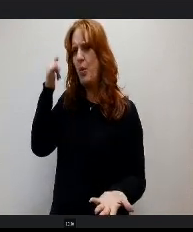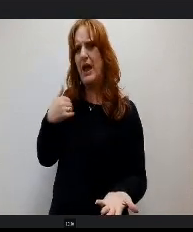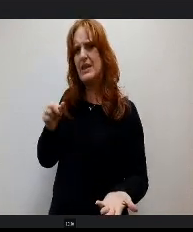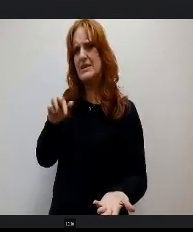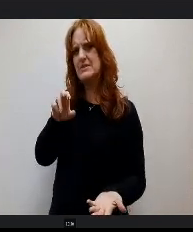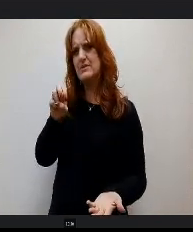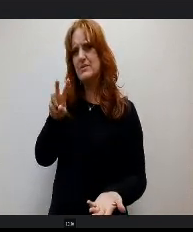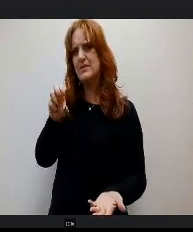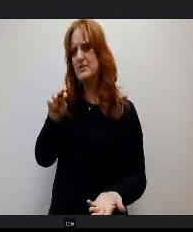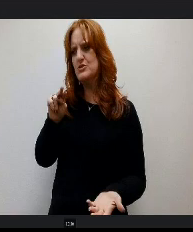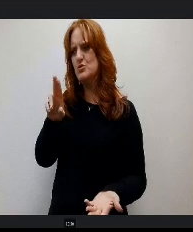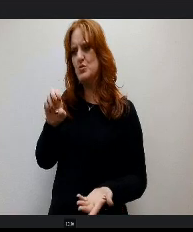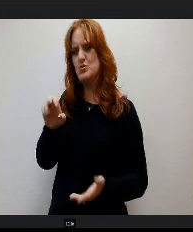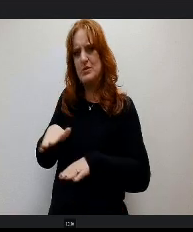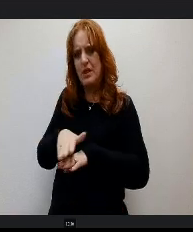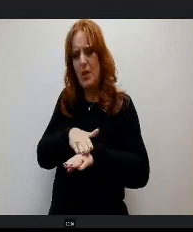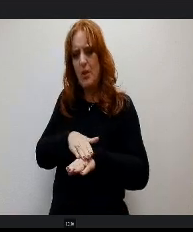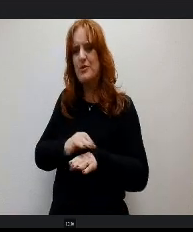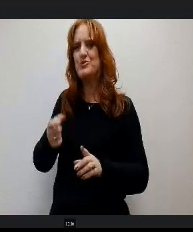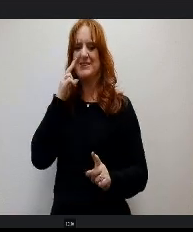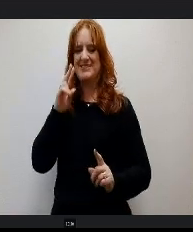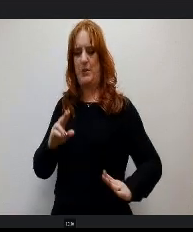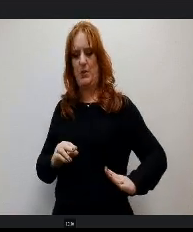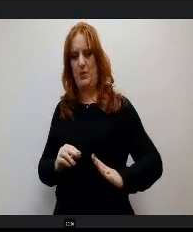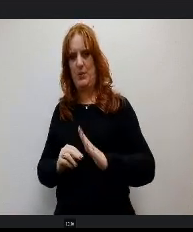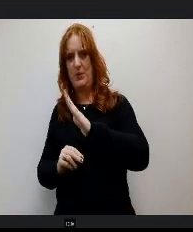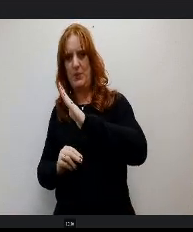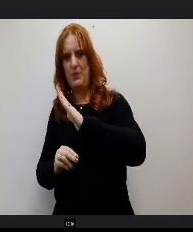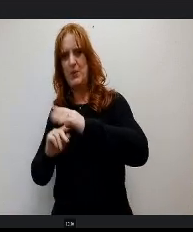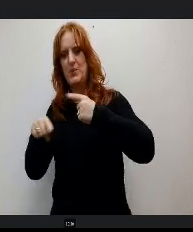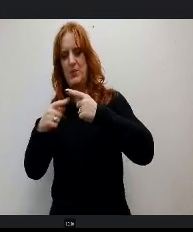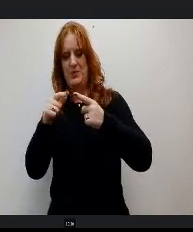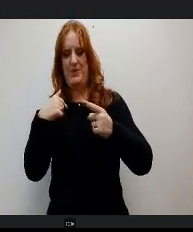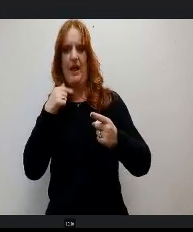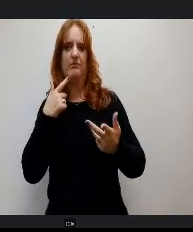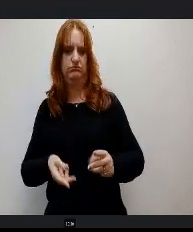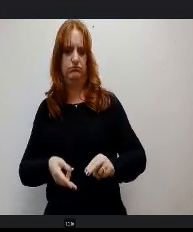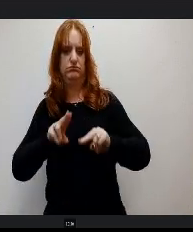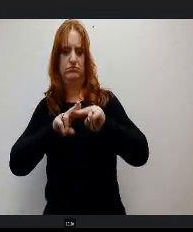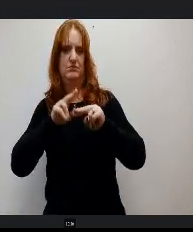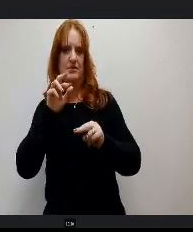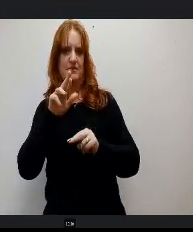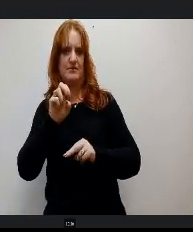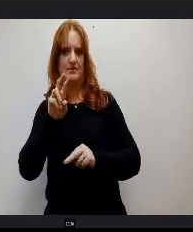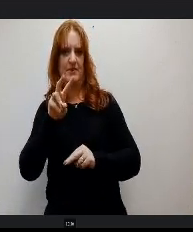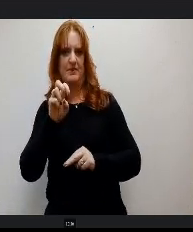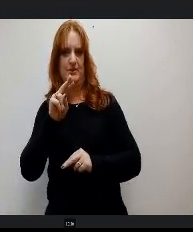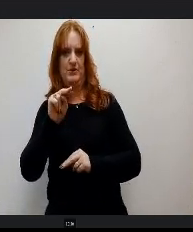because you see that spike at that point when we have that influx of revenue and this is the one we talked a